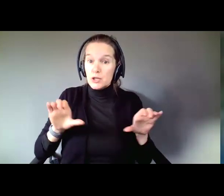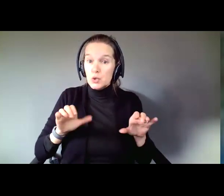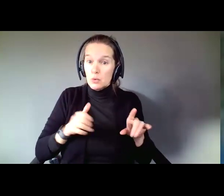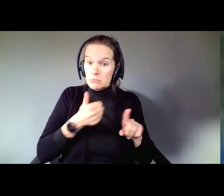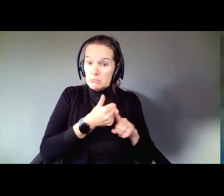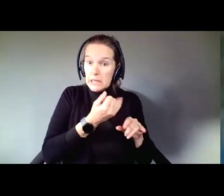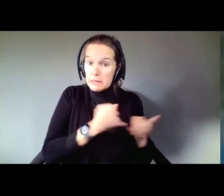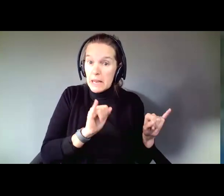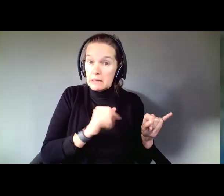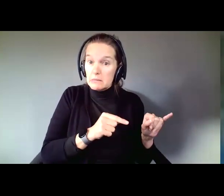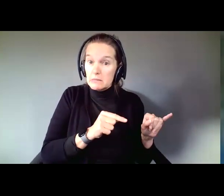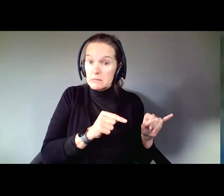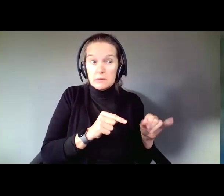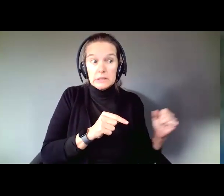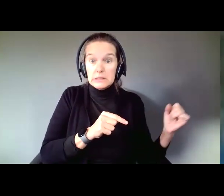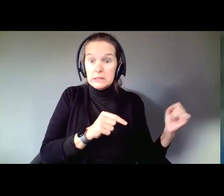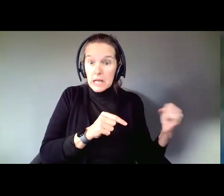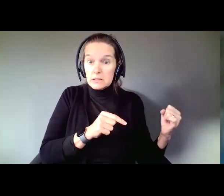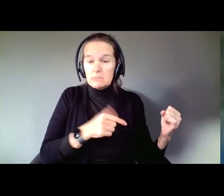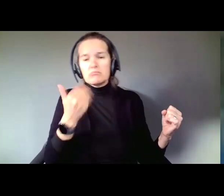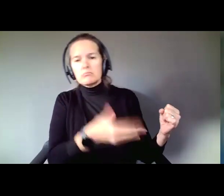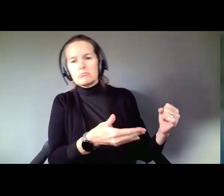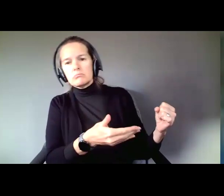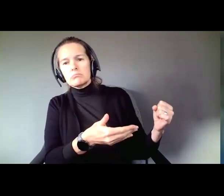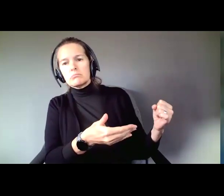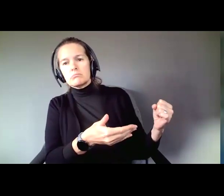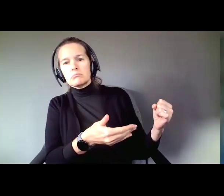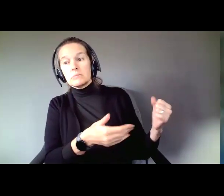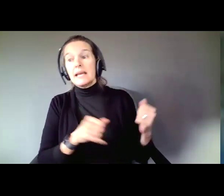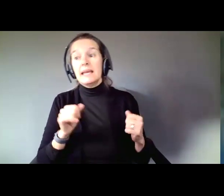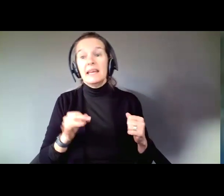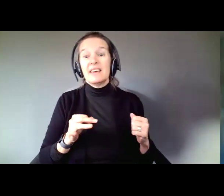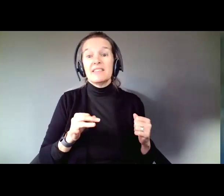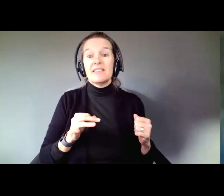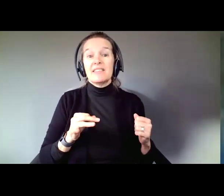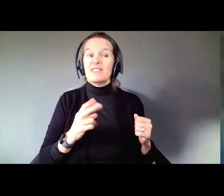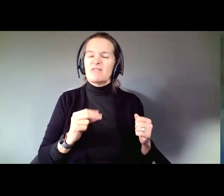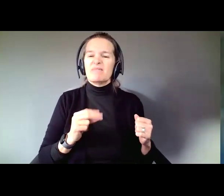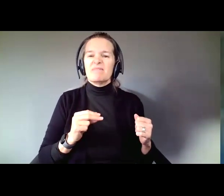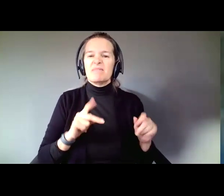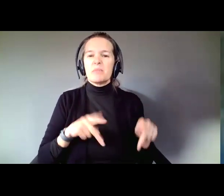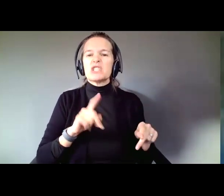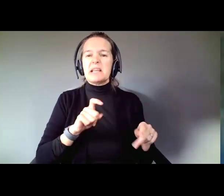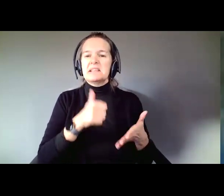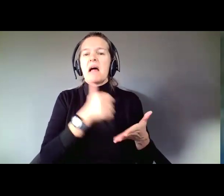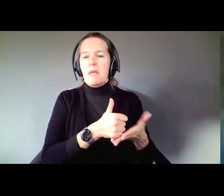If so, that is a green light. Go ahead and do it. Is this a thing the person needs help to do?